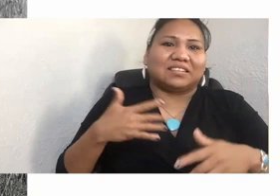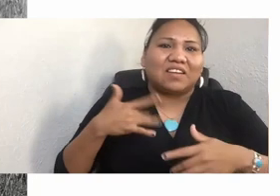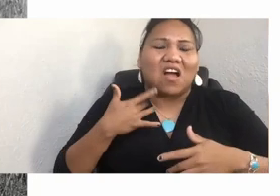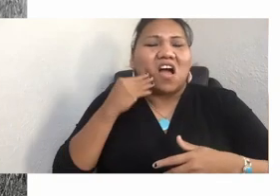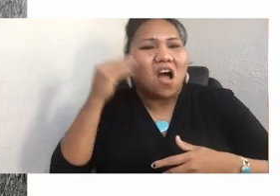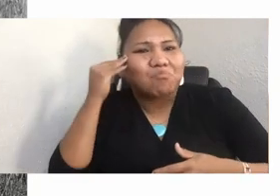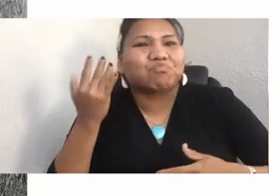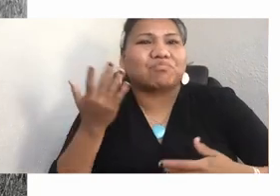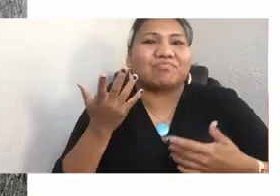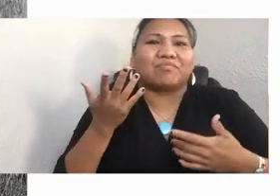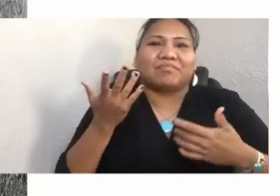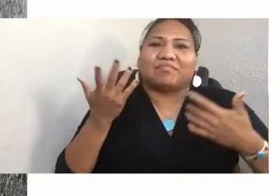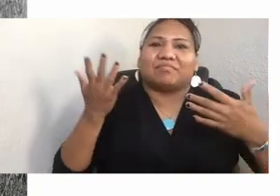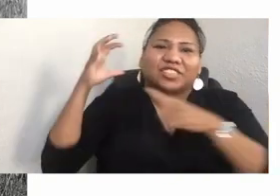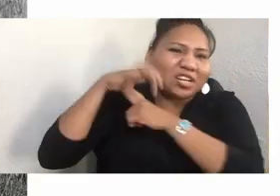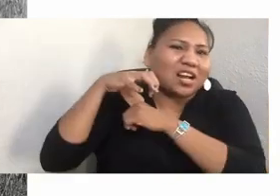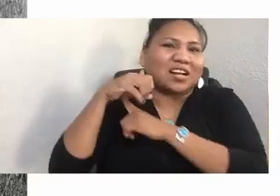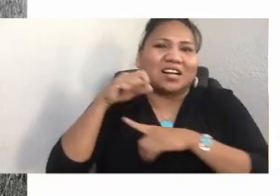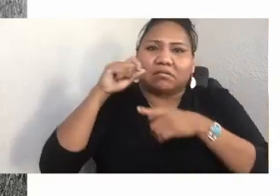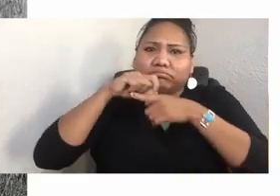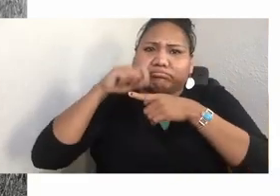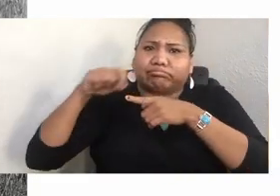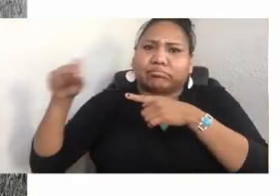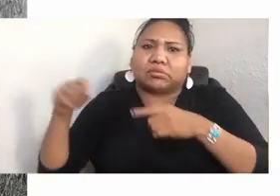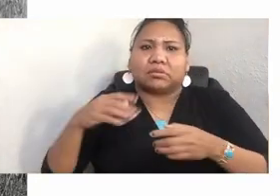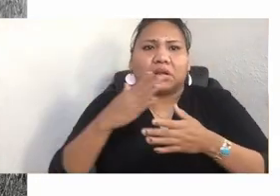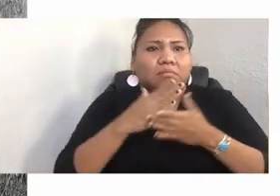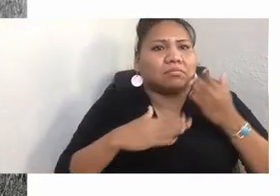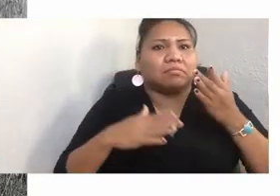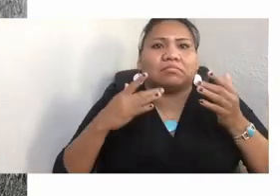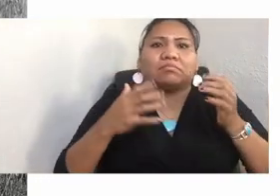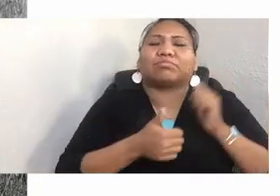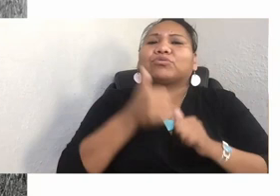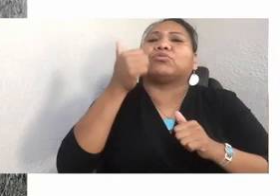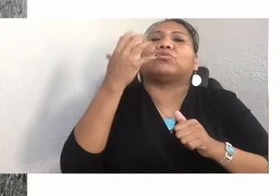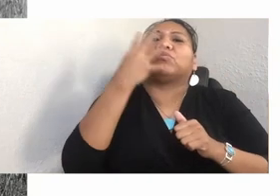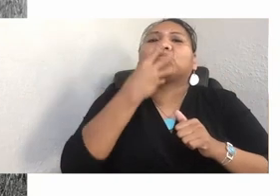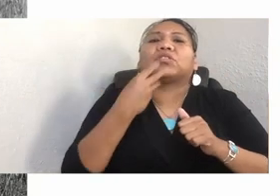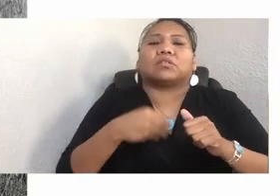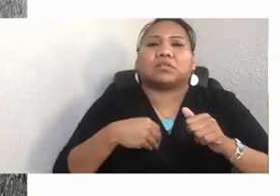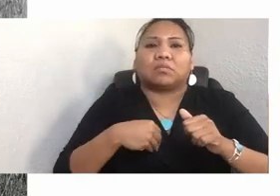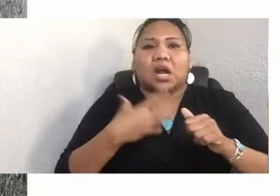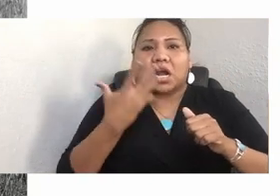She had some of the most beautiful white buckskin beaded regalia I'd ever seen. And I was like, Jennie, do you want to put it on?